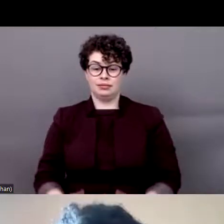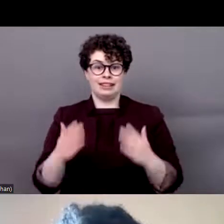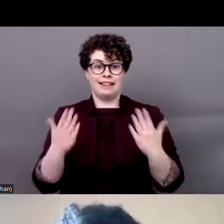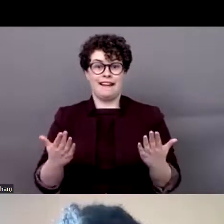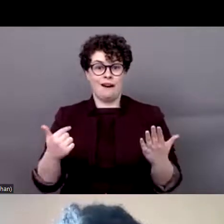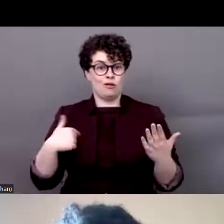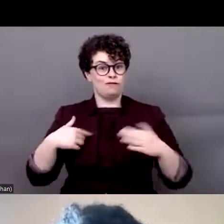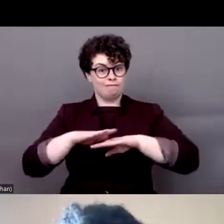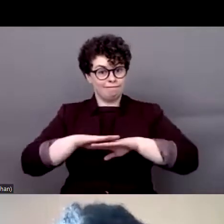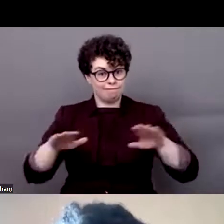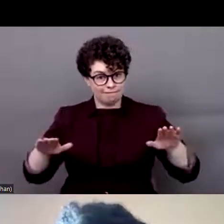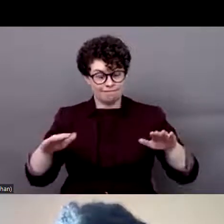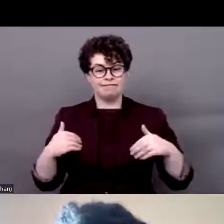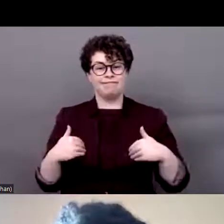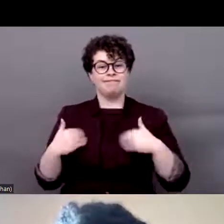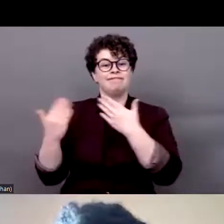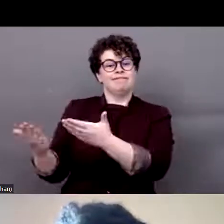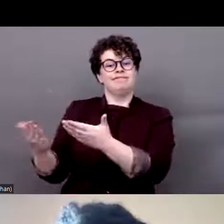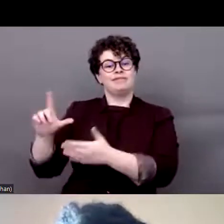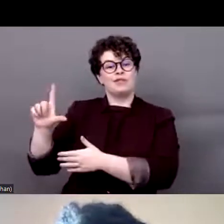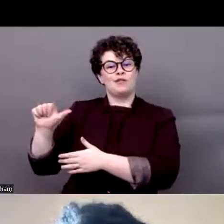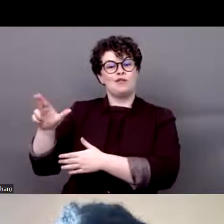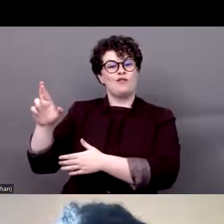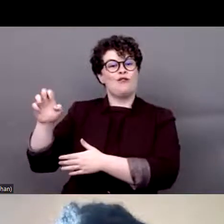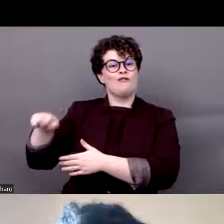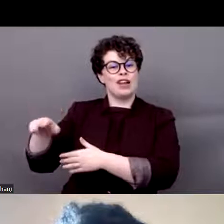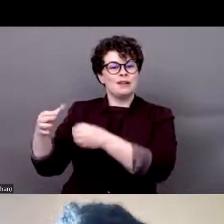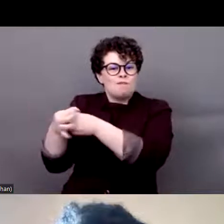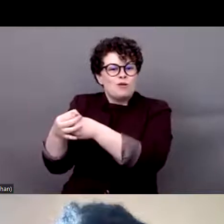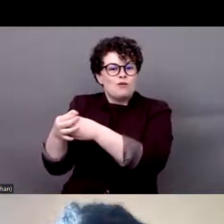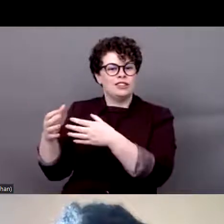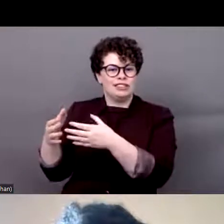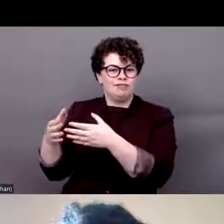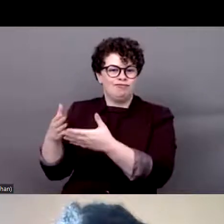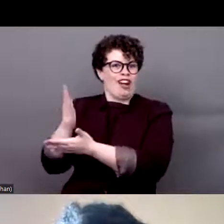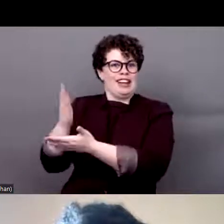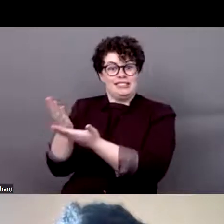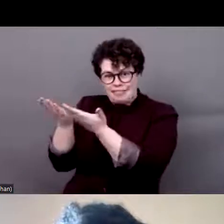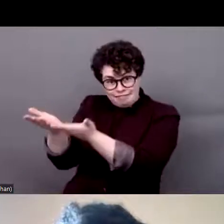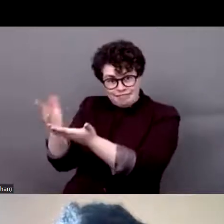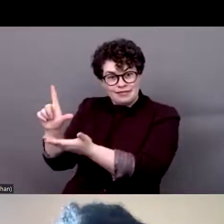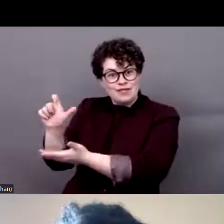my colleague from minority rights, Lauren. Welcome, Lauren. >> LAUREN AVERY: Thank you,